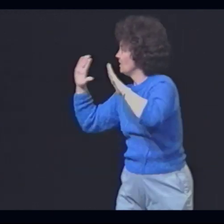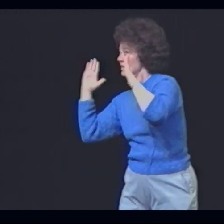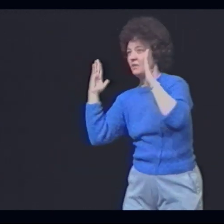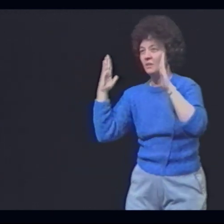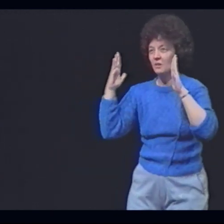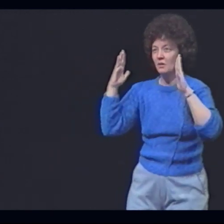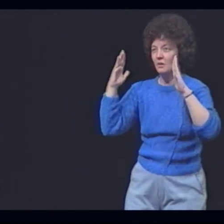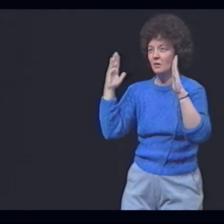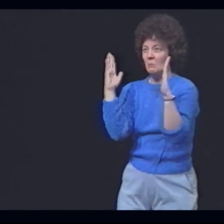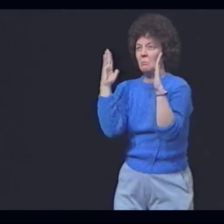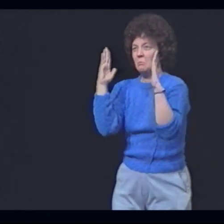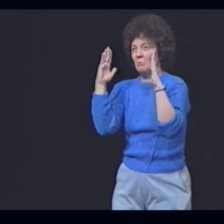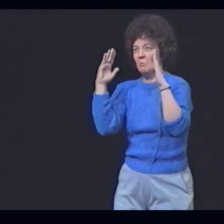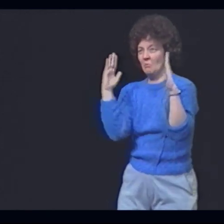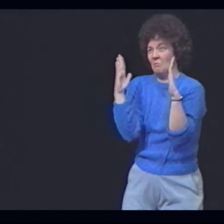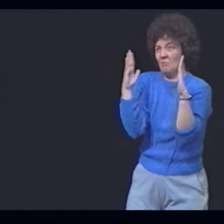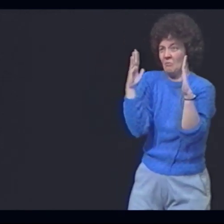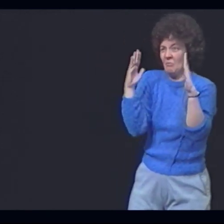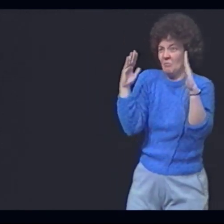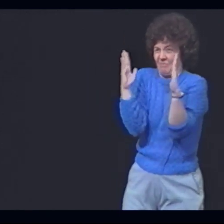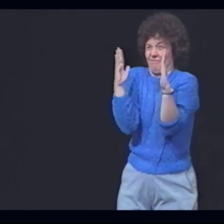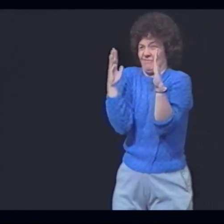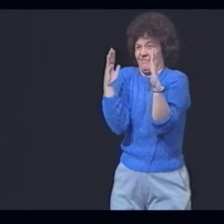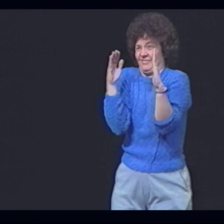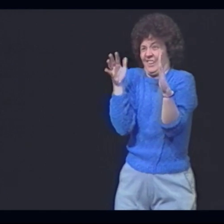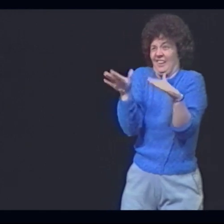And it is constricting us!